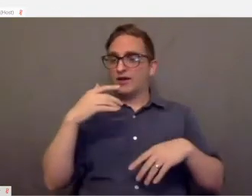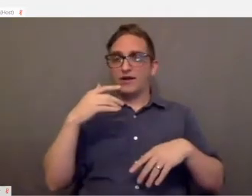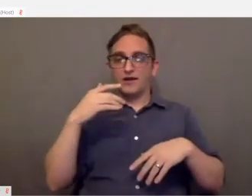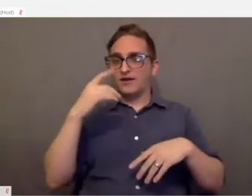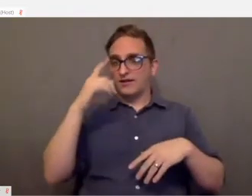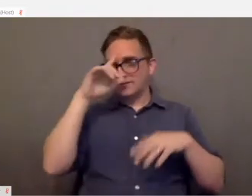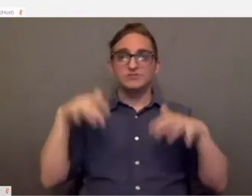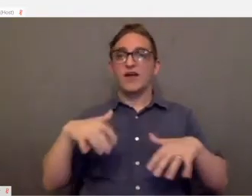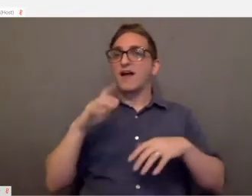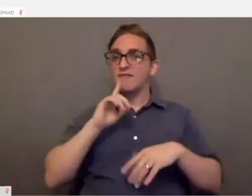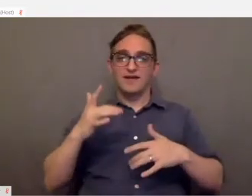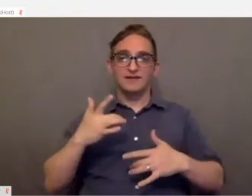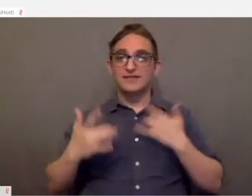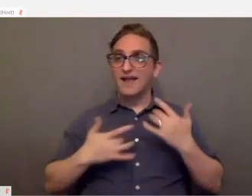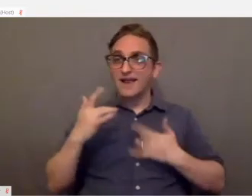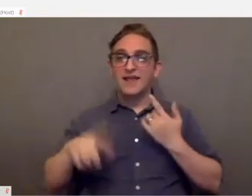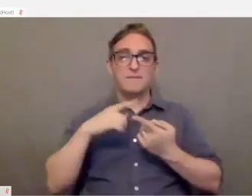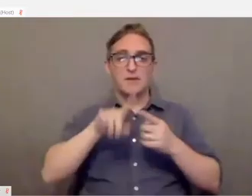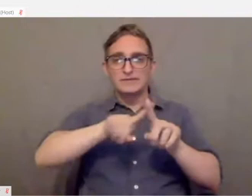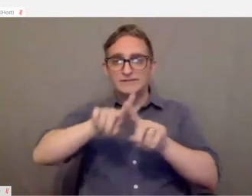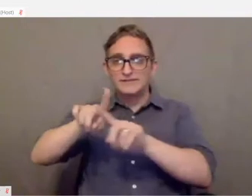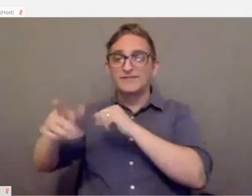excited about the technologies available for them.